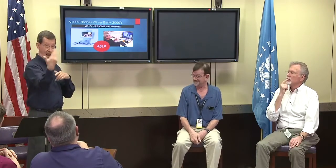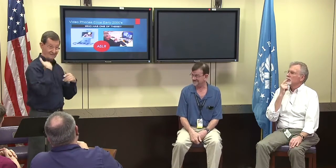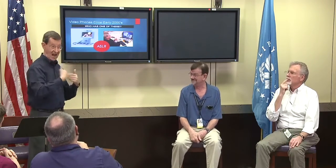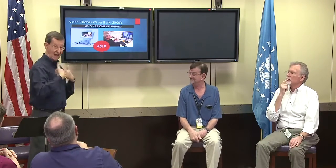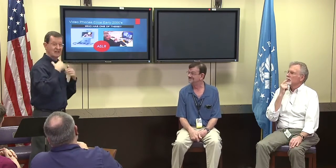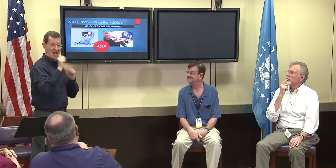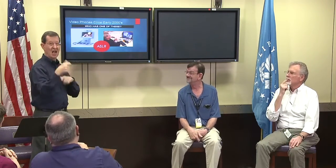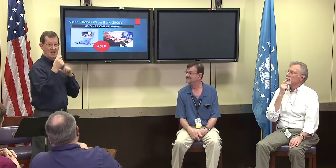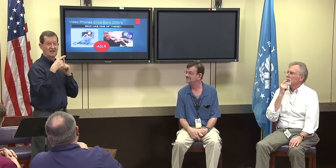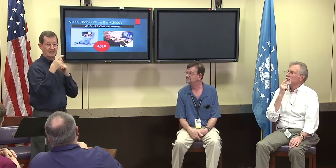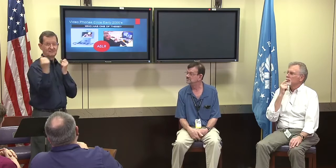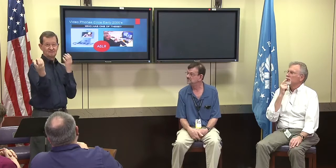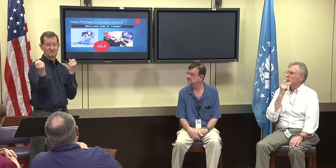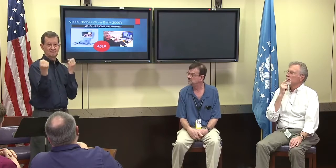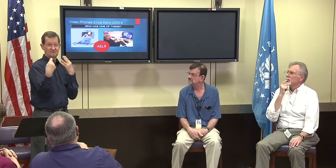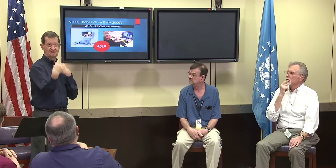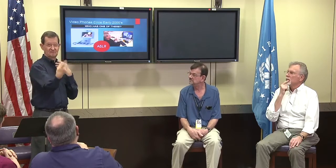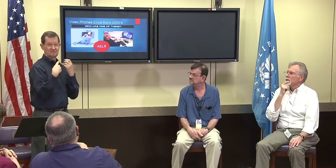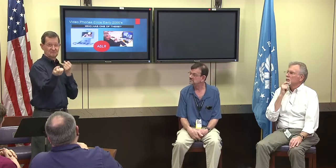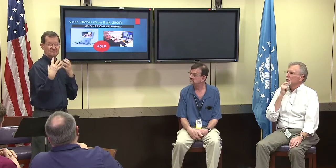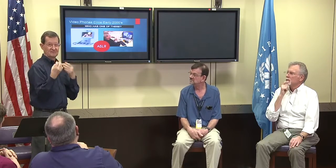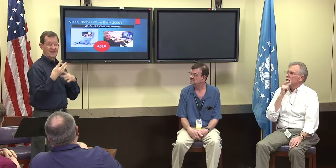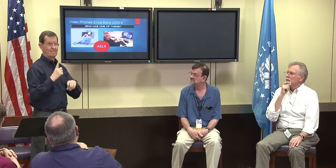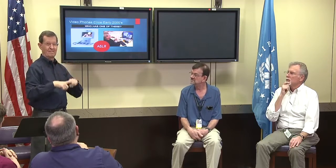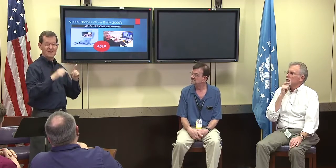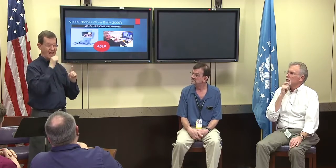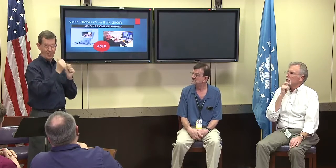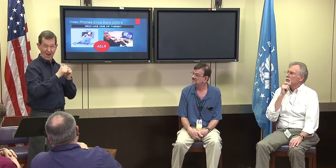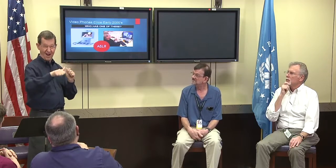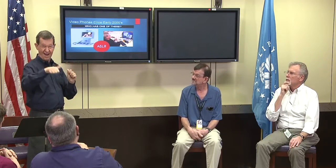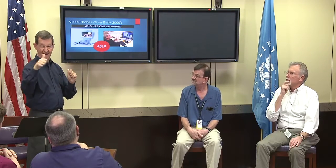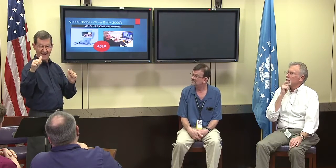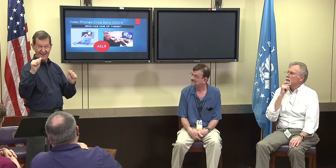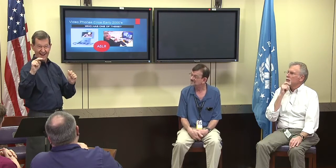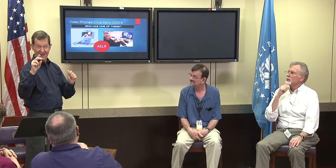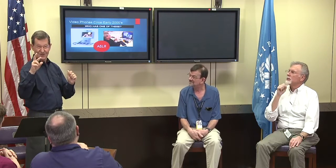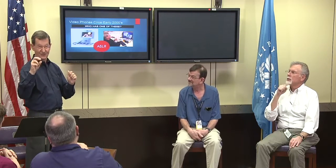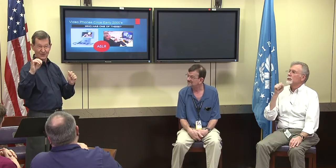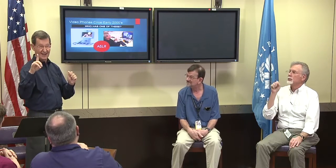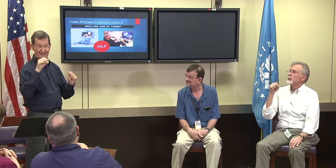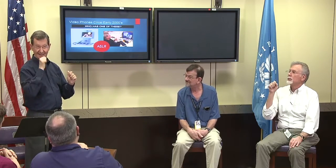to face time and so if you have FaceTime you can actually use that.